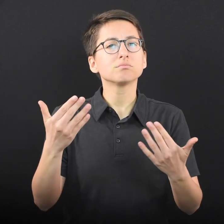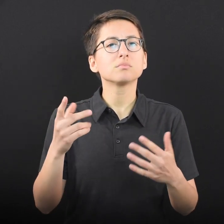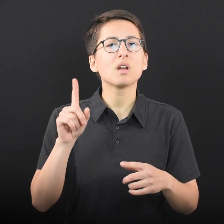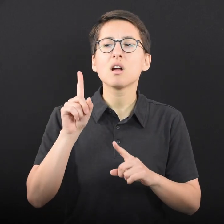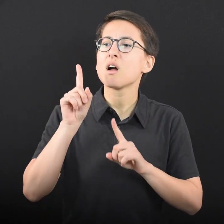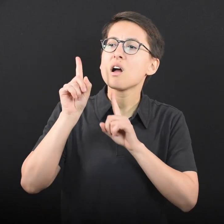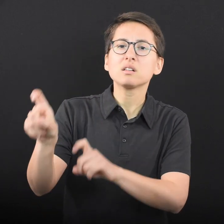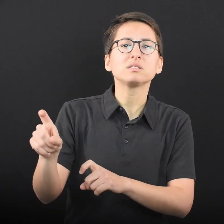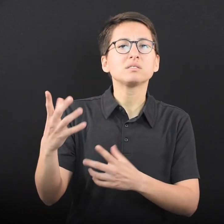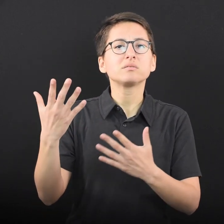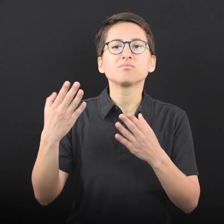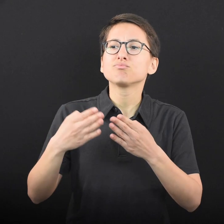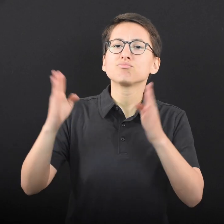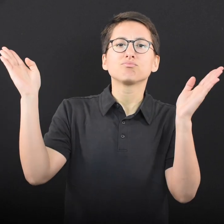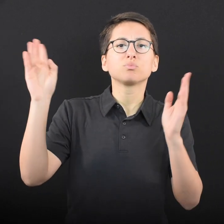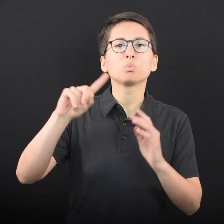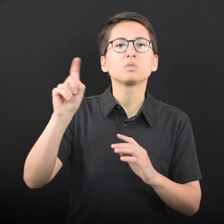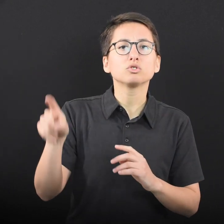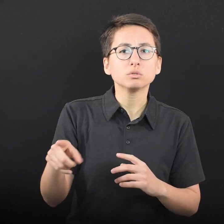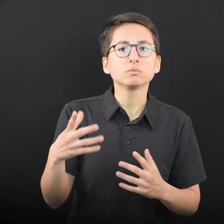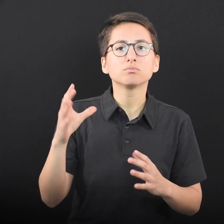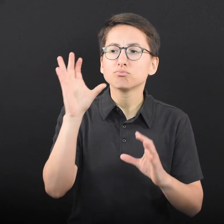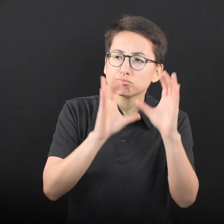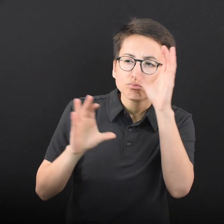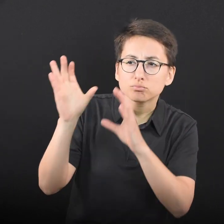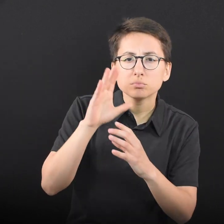Ask open-ended questions to explore their concerns